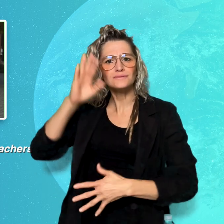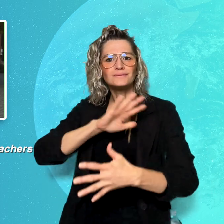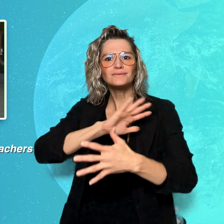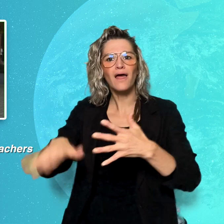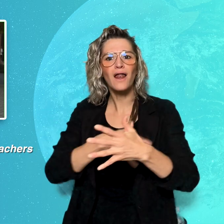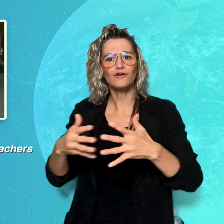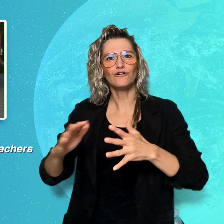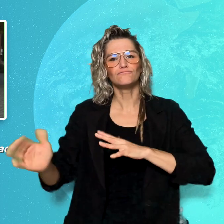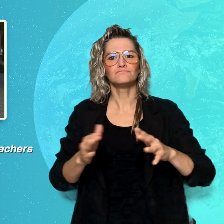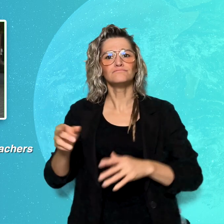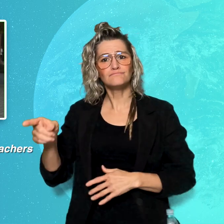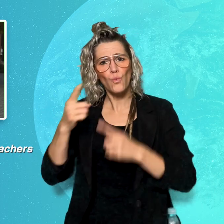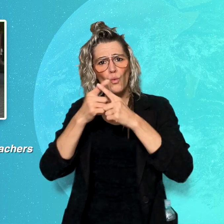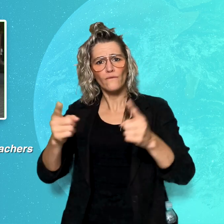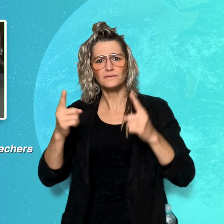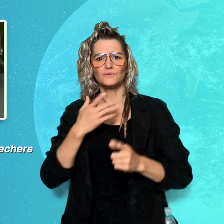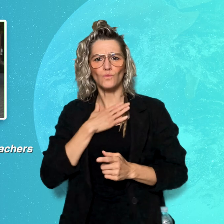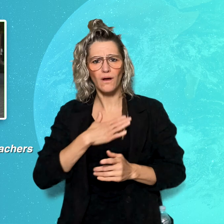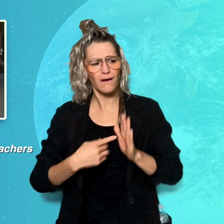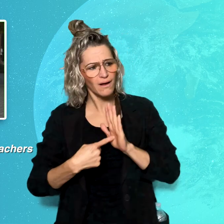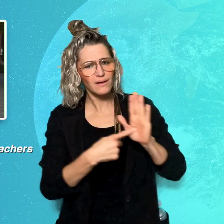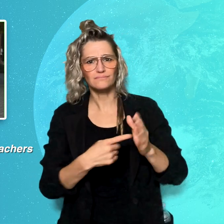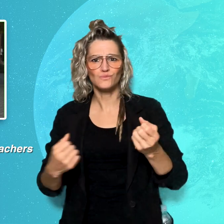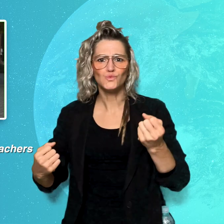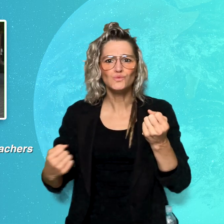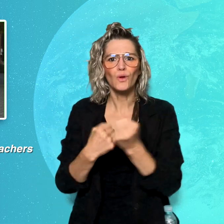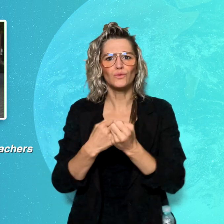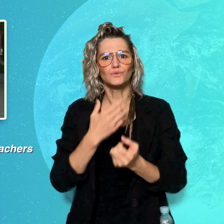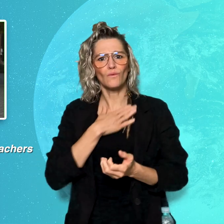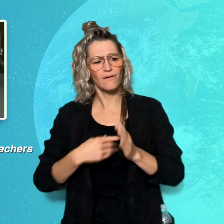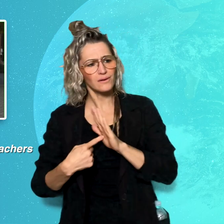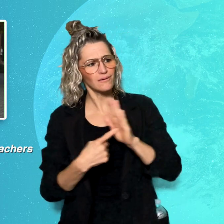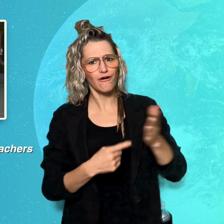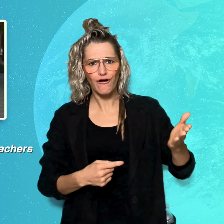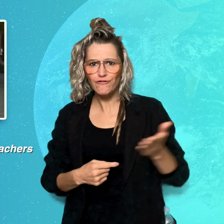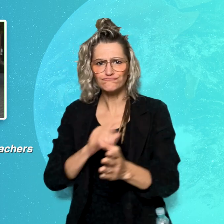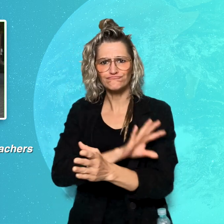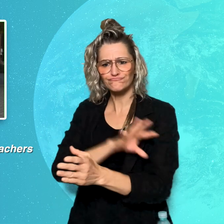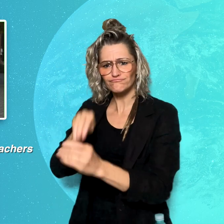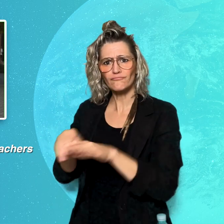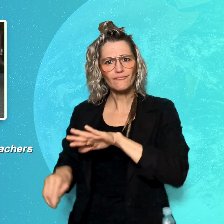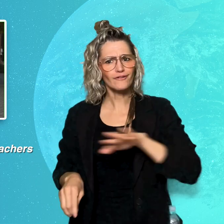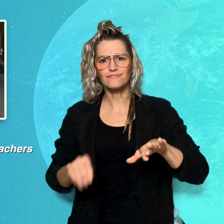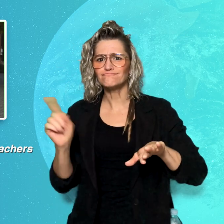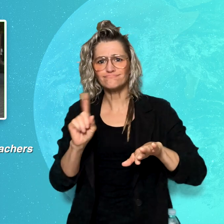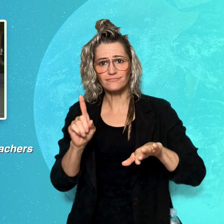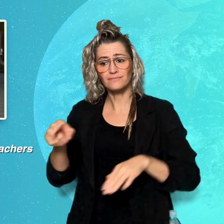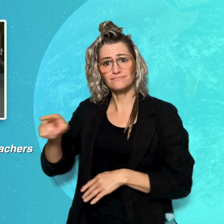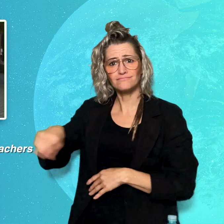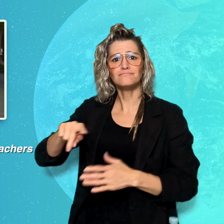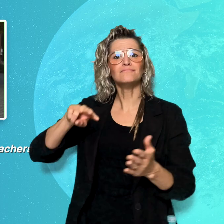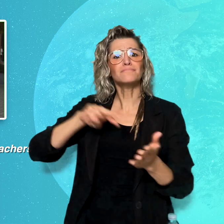support and inclusivity, and they plan to continue this tradition